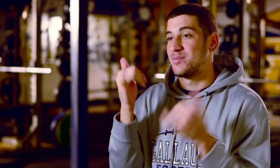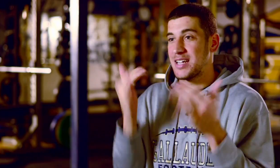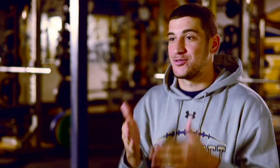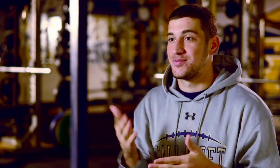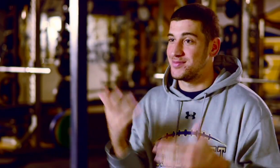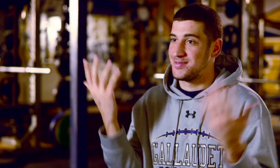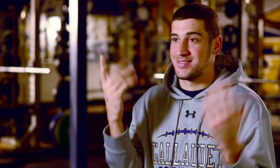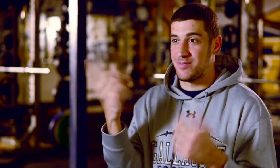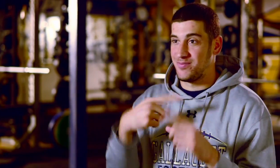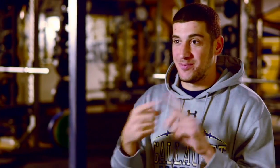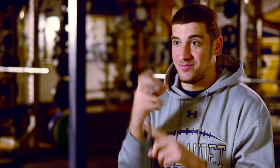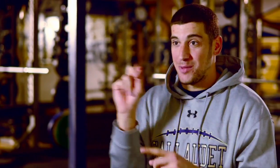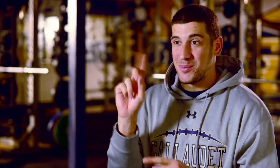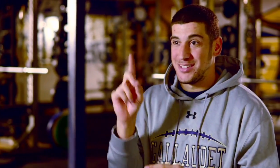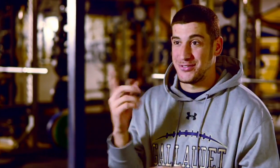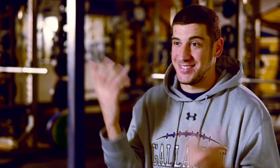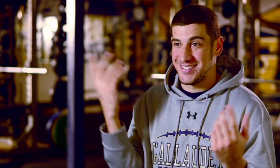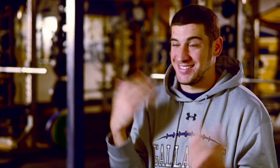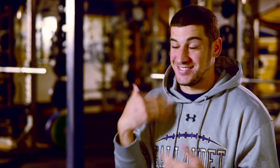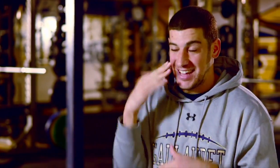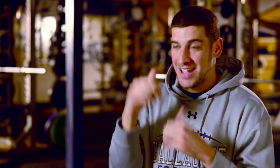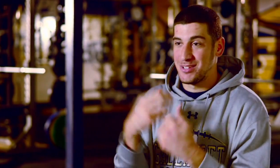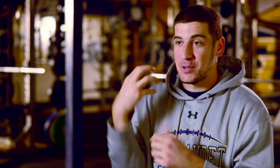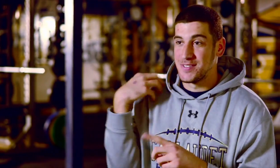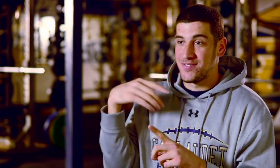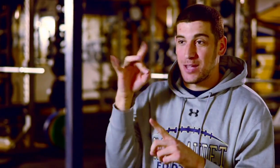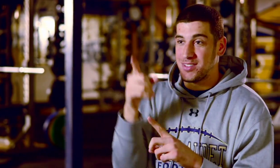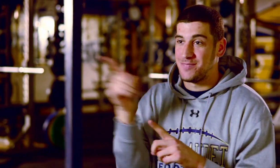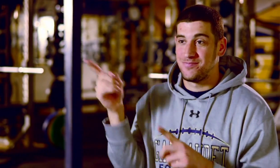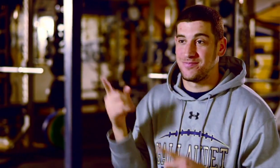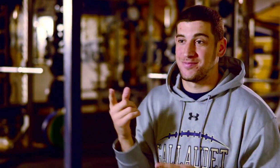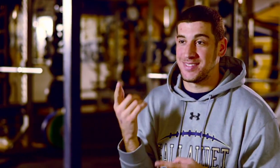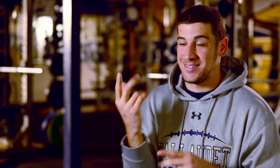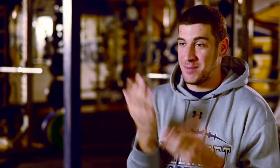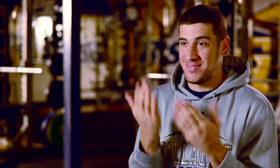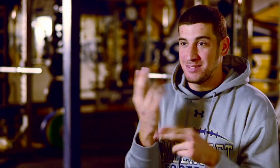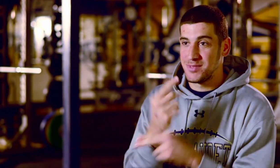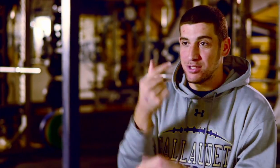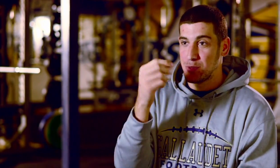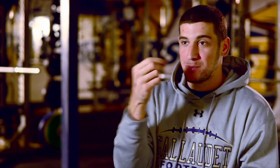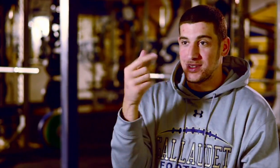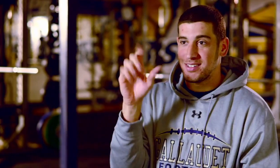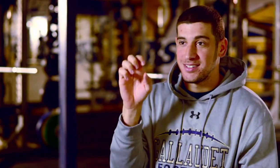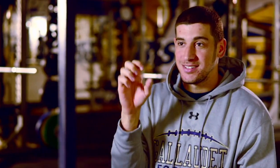Ryan (Interpreter): A lot of players have come from nowhere.. I'm not sure how the coaches found them.